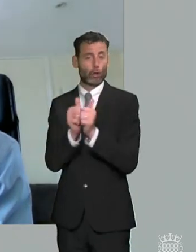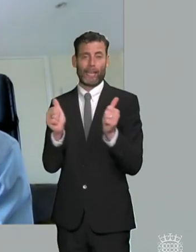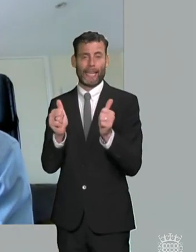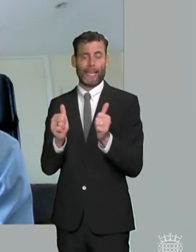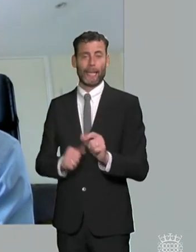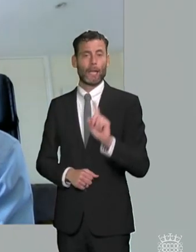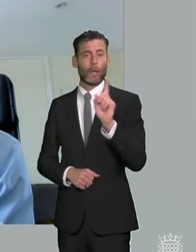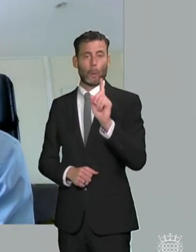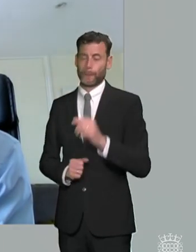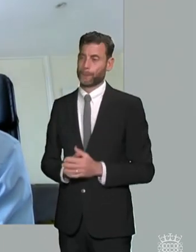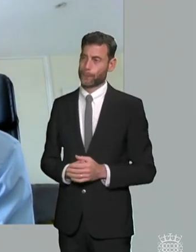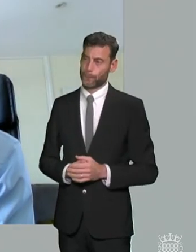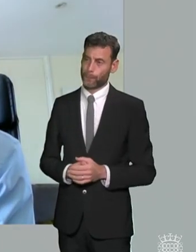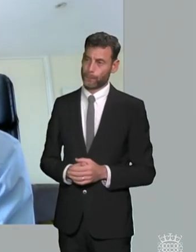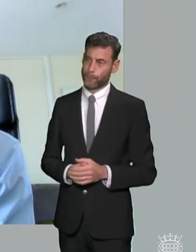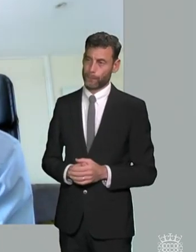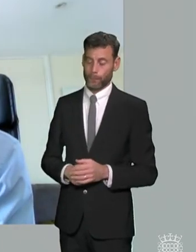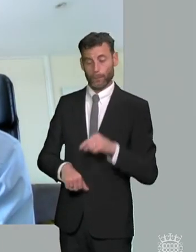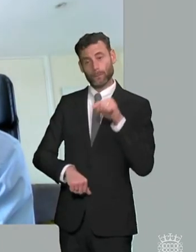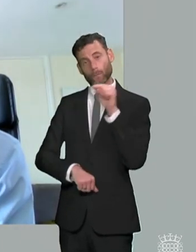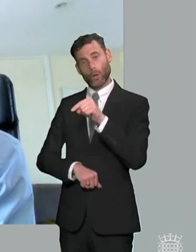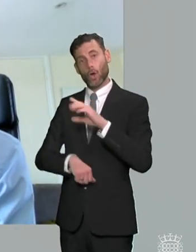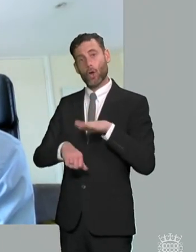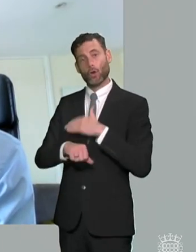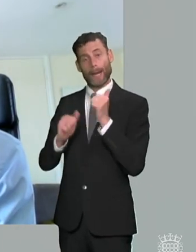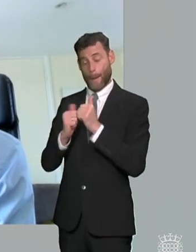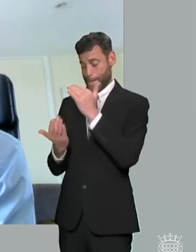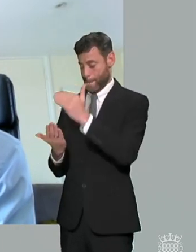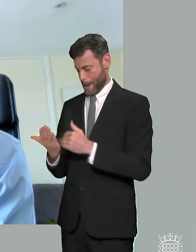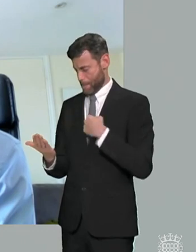support the the the green paper one of the big criticisms we've got of the green paper